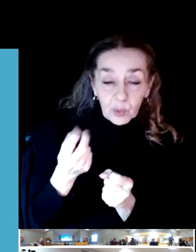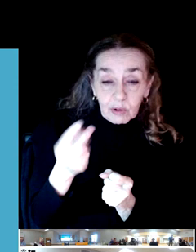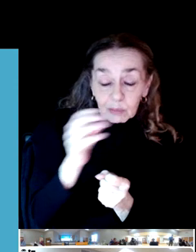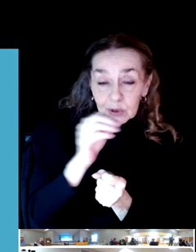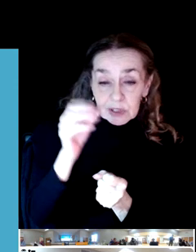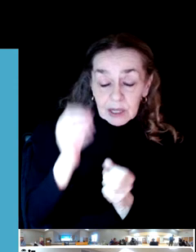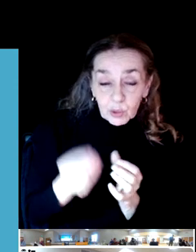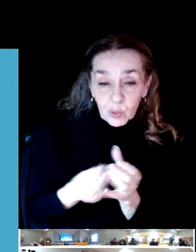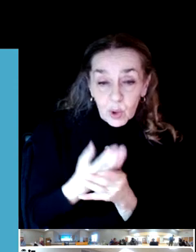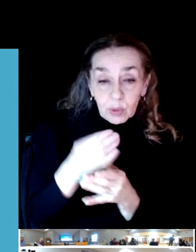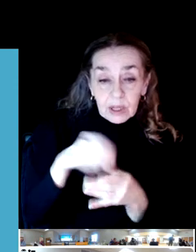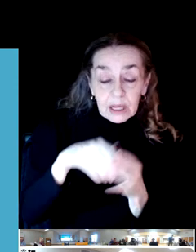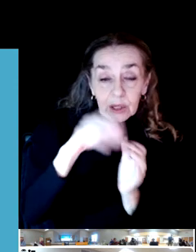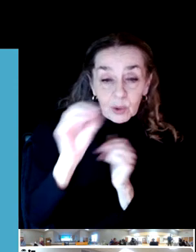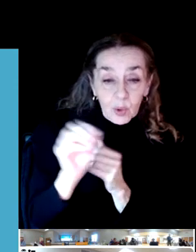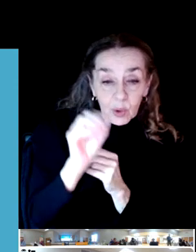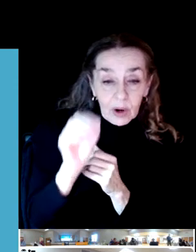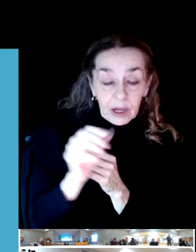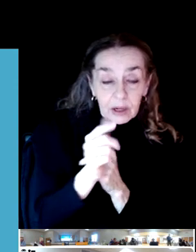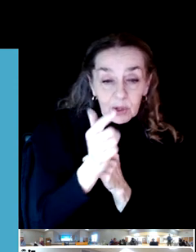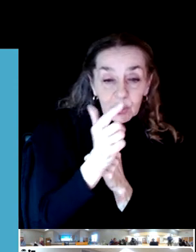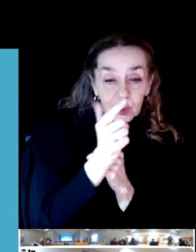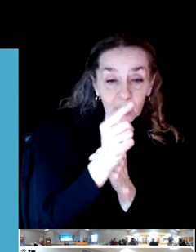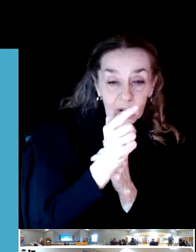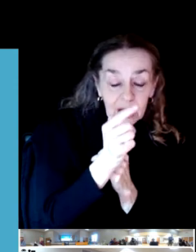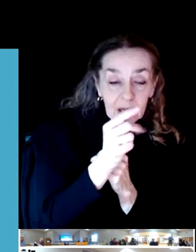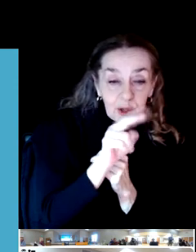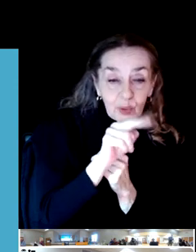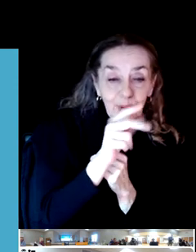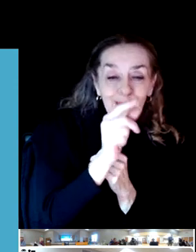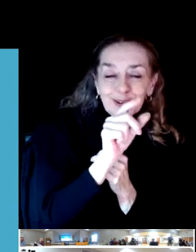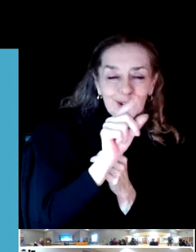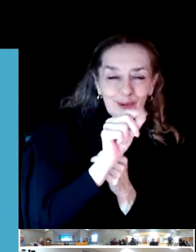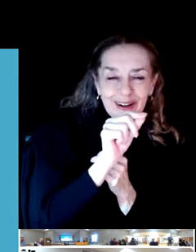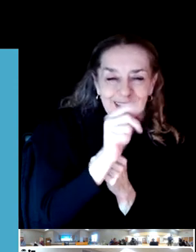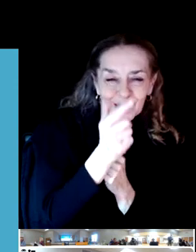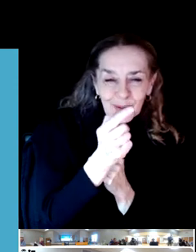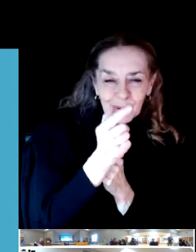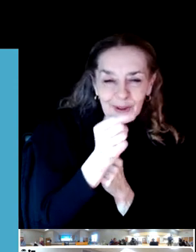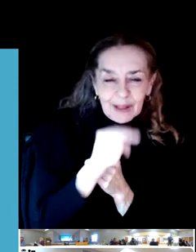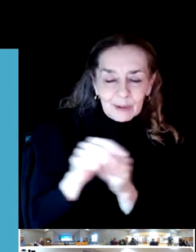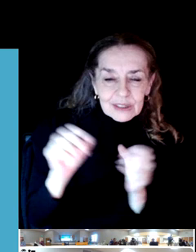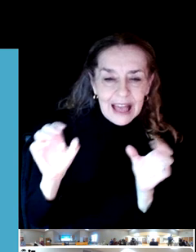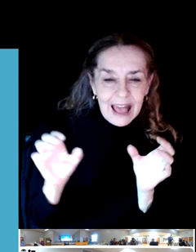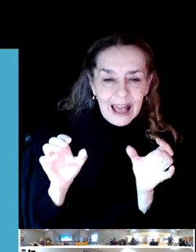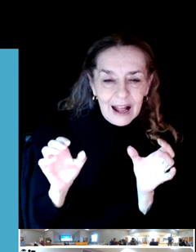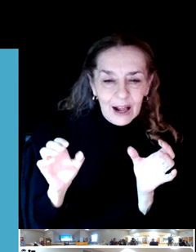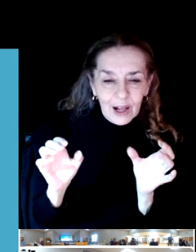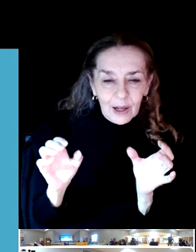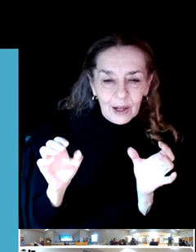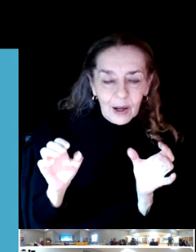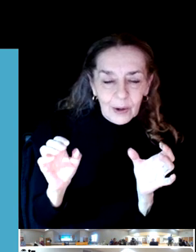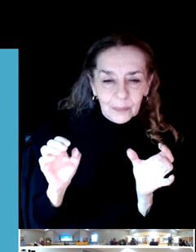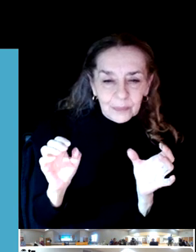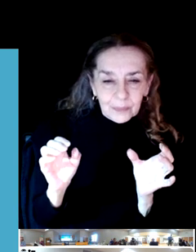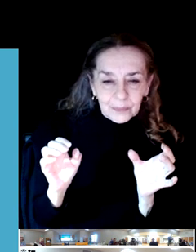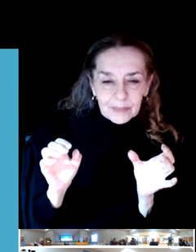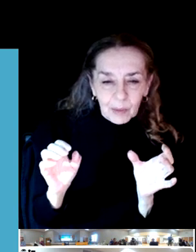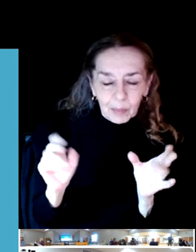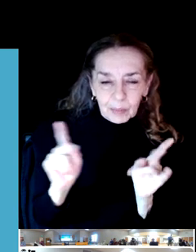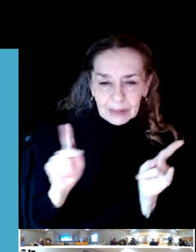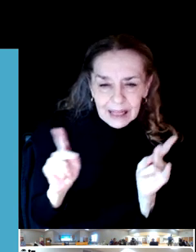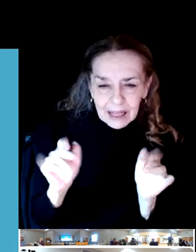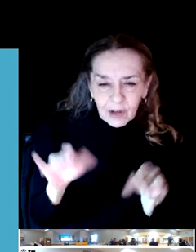In Oregon alone in 2021 there were 2327 active PDGA members playing on 157 courses and competing